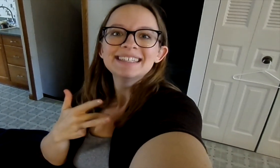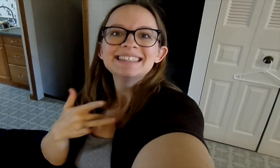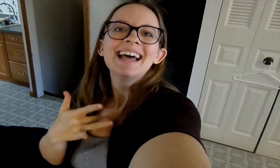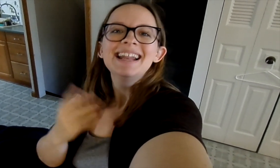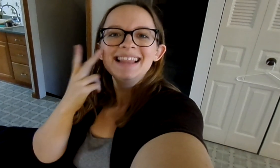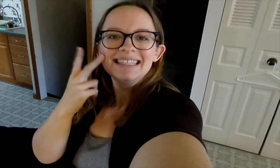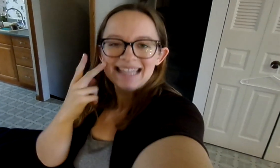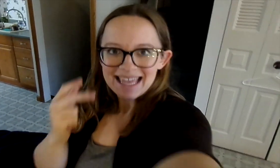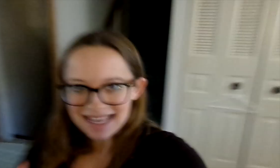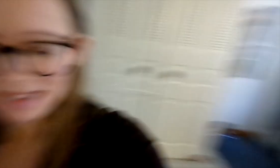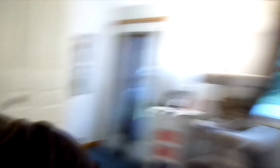I'm so excited! Let's see.